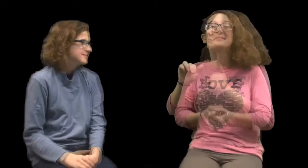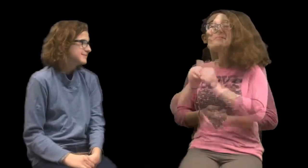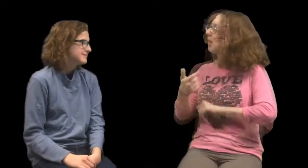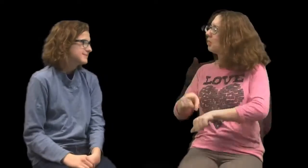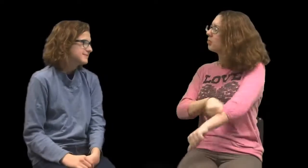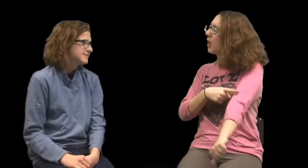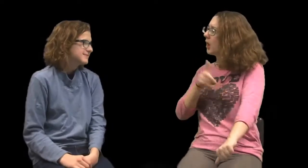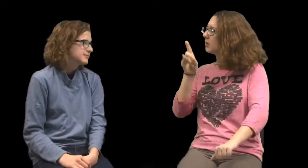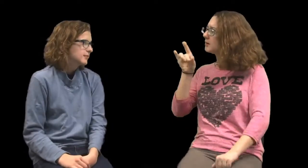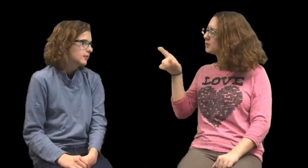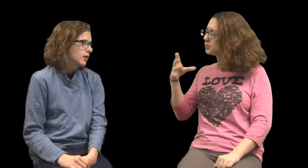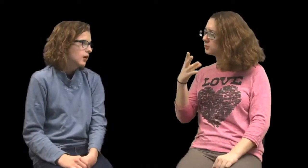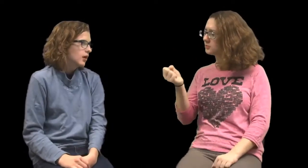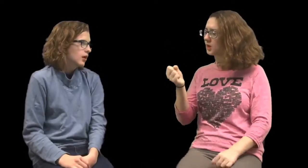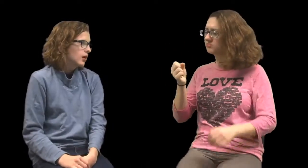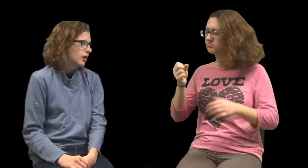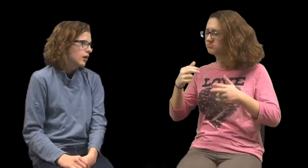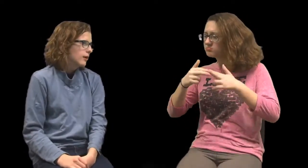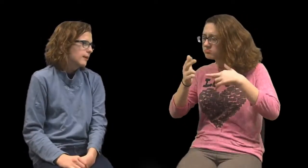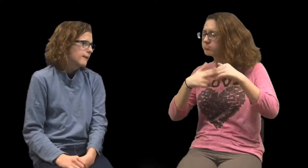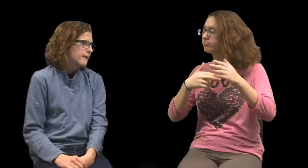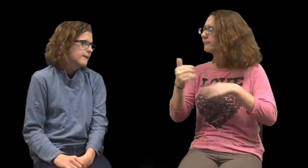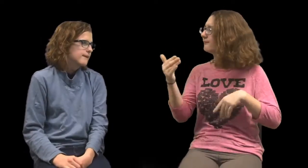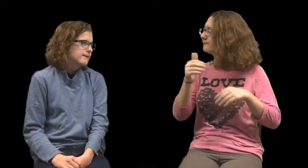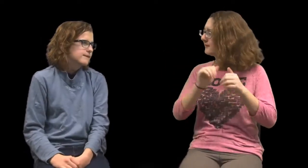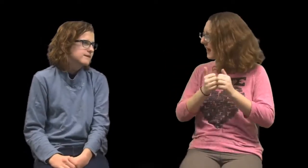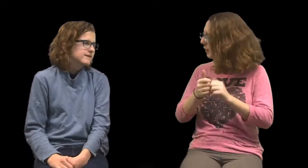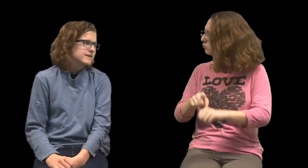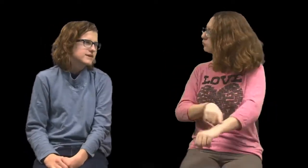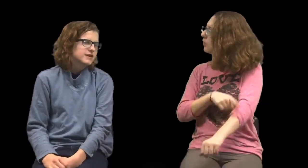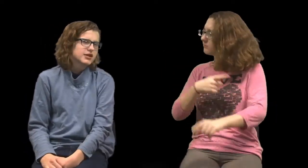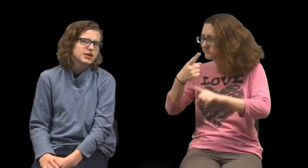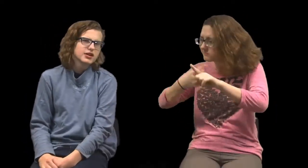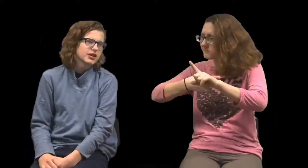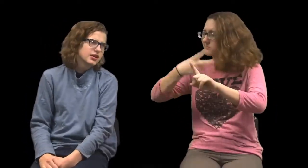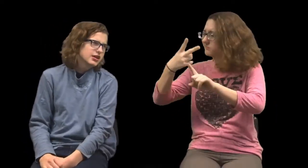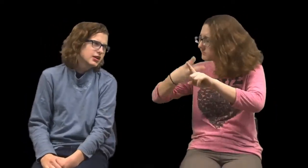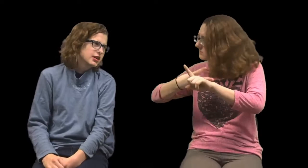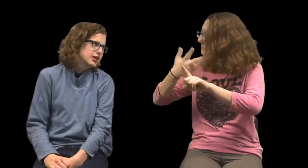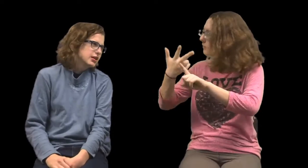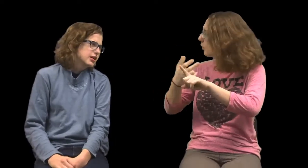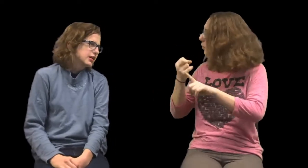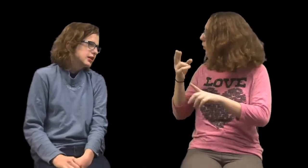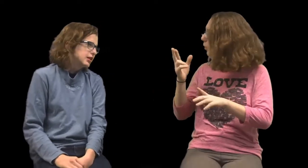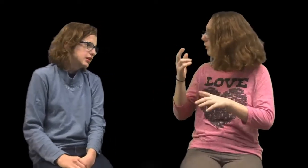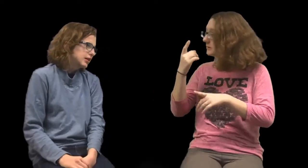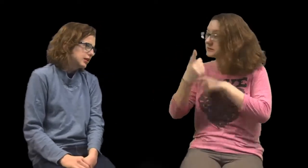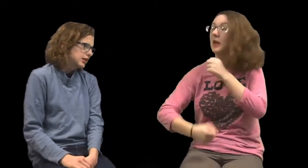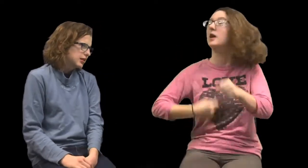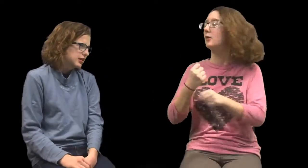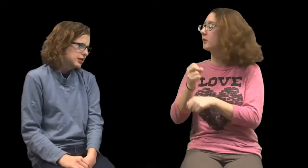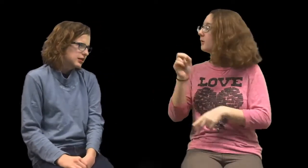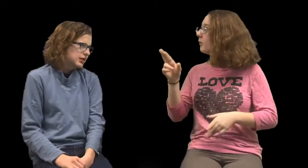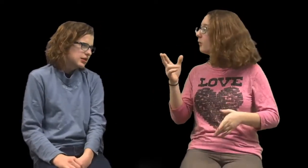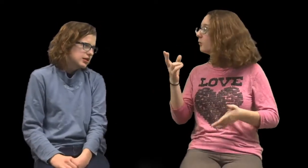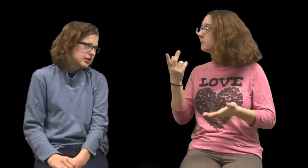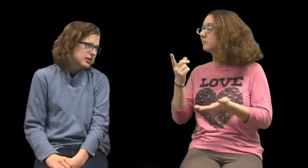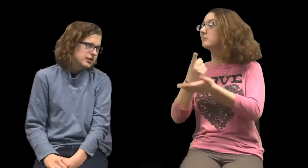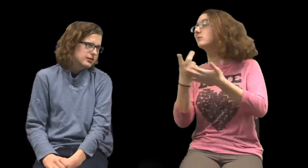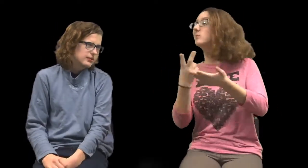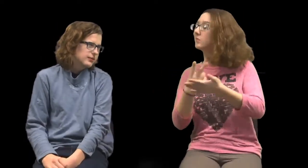How long were you outside building? Did it take months? Years? Weeks?